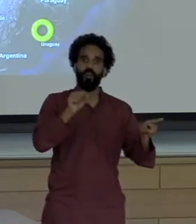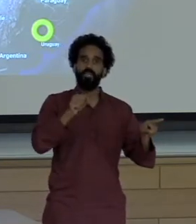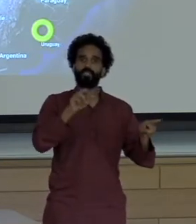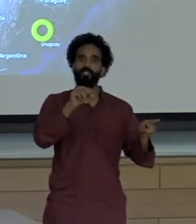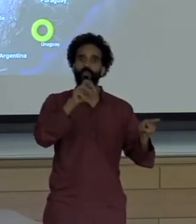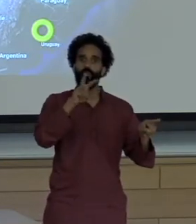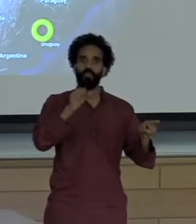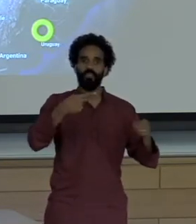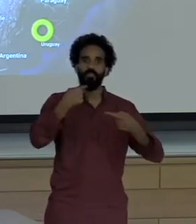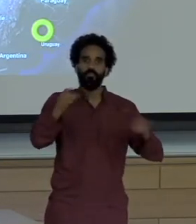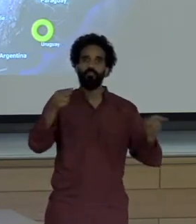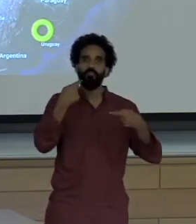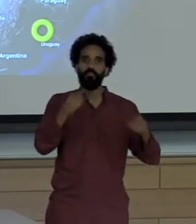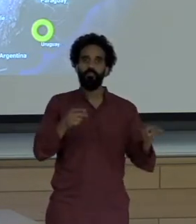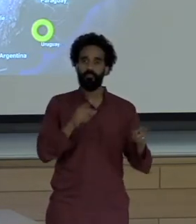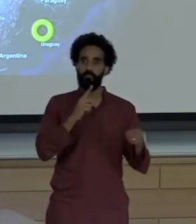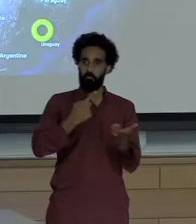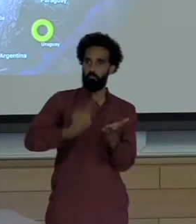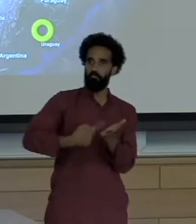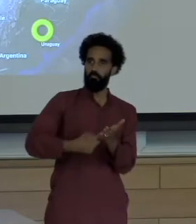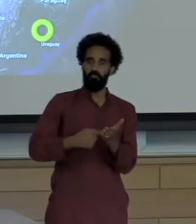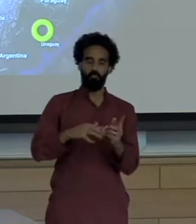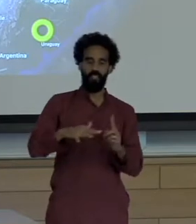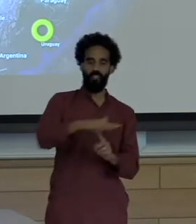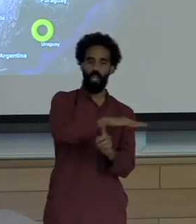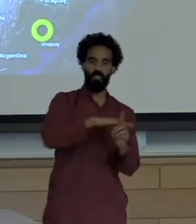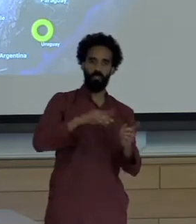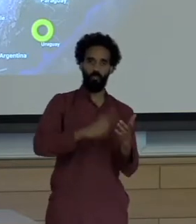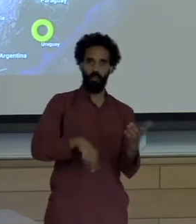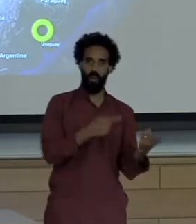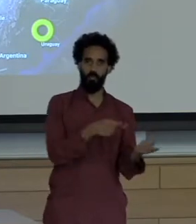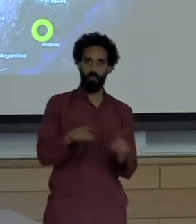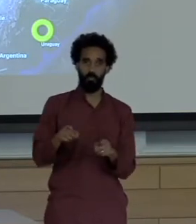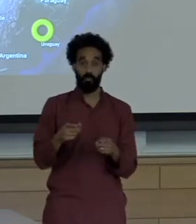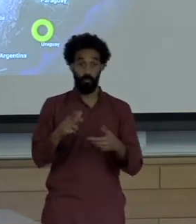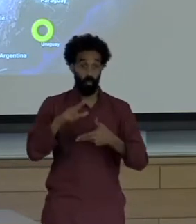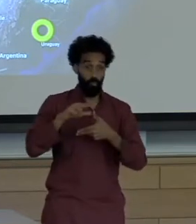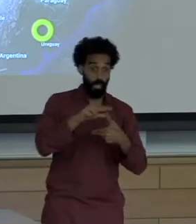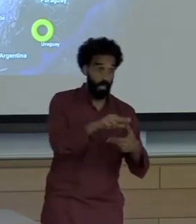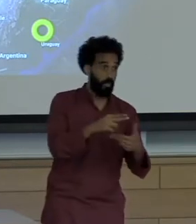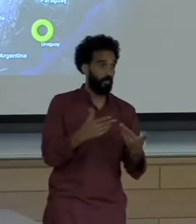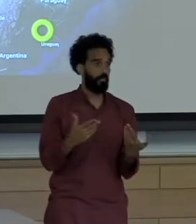the environment. Whether it be hurricanes or extraction or mining collapses